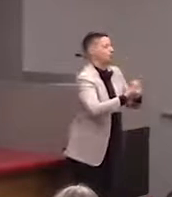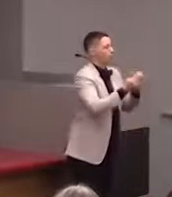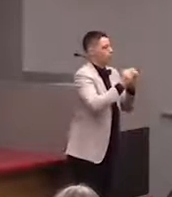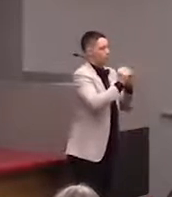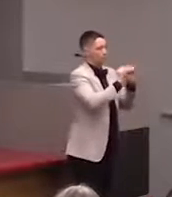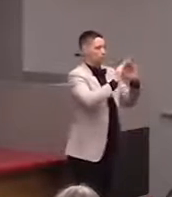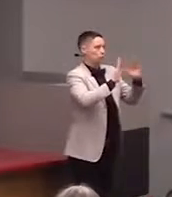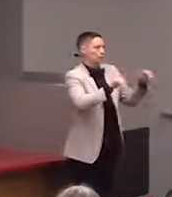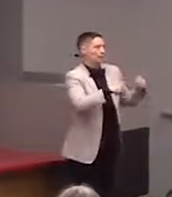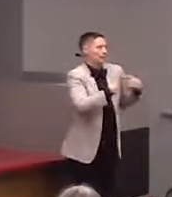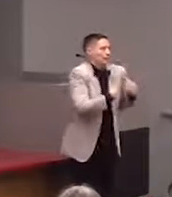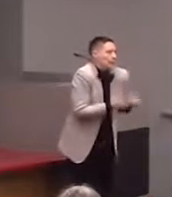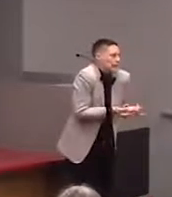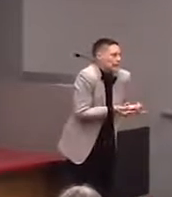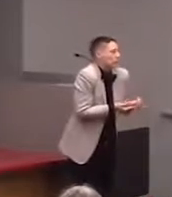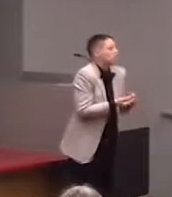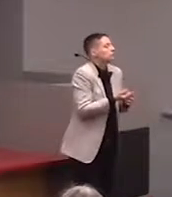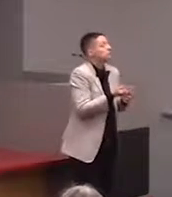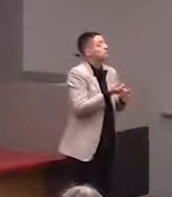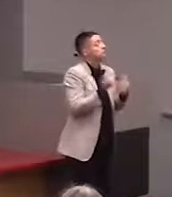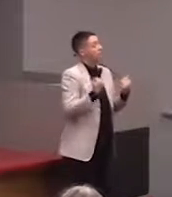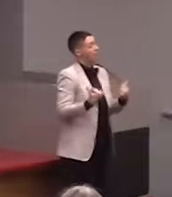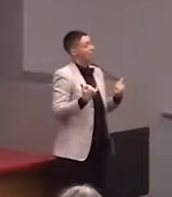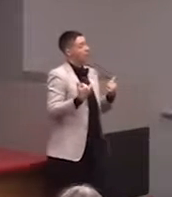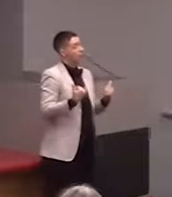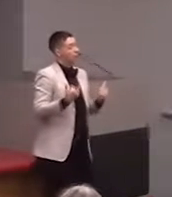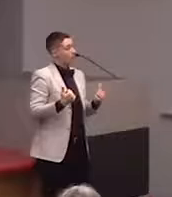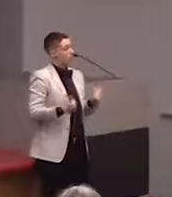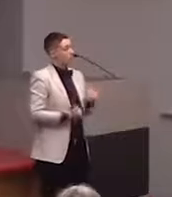So at this point, we mainly do commercial stuff,